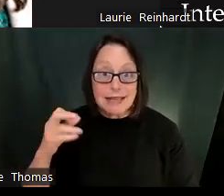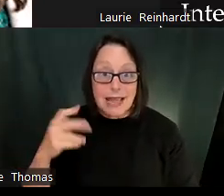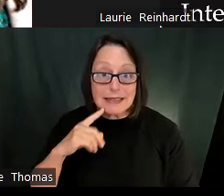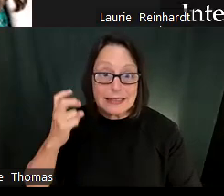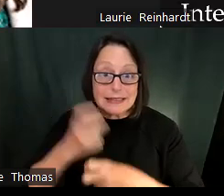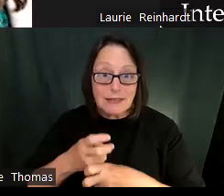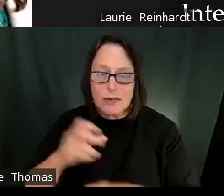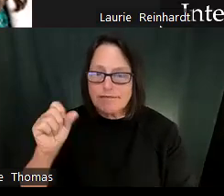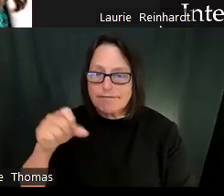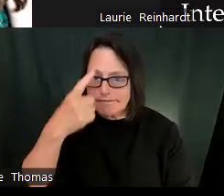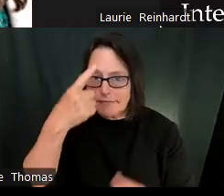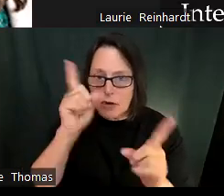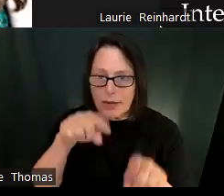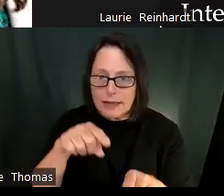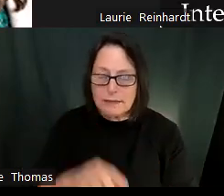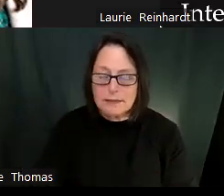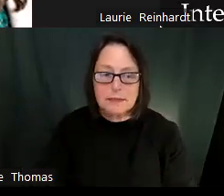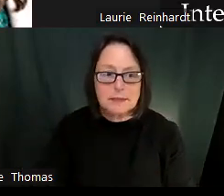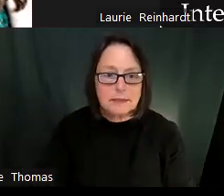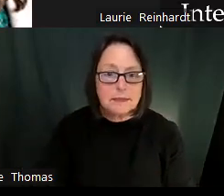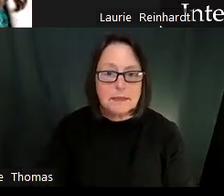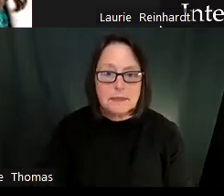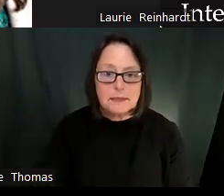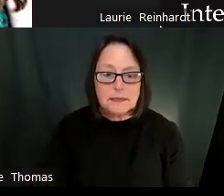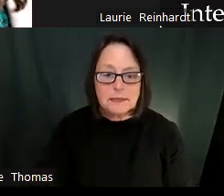Teaching students Jessica also mentioned that teaching students have asked for help appropriately instead of escaping when a task is too difficult.